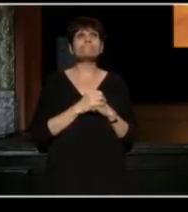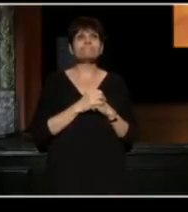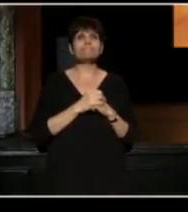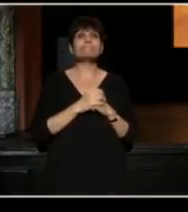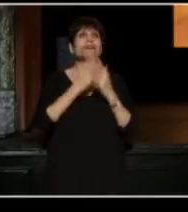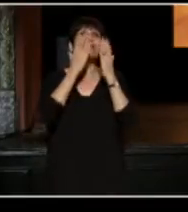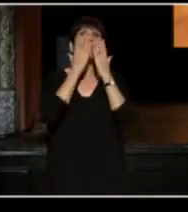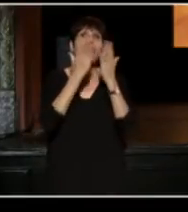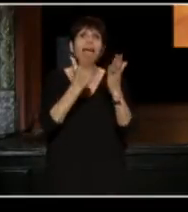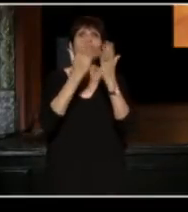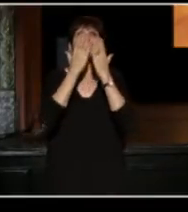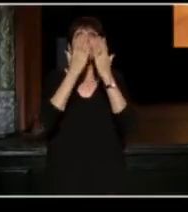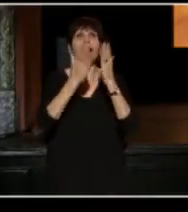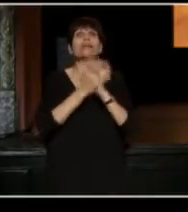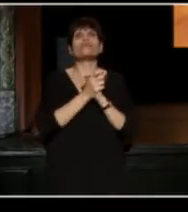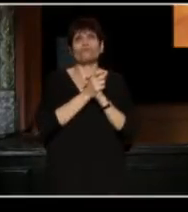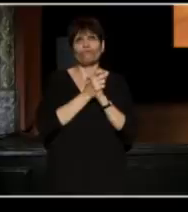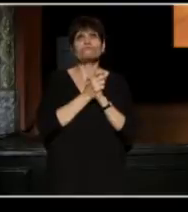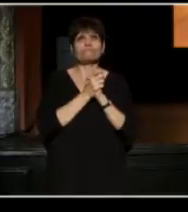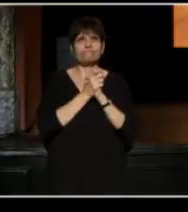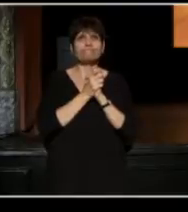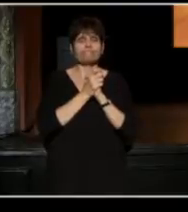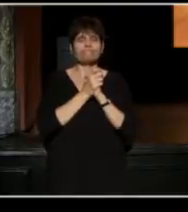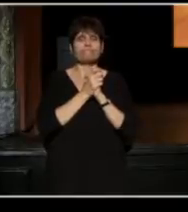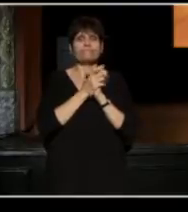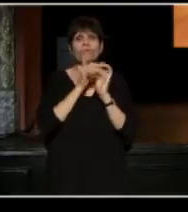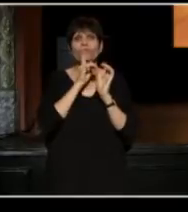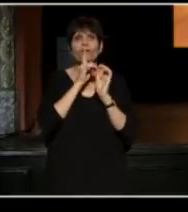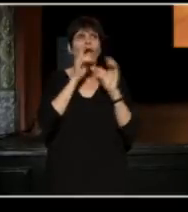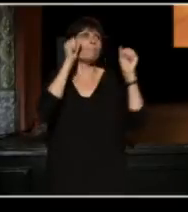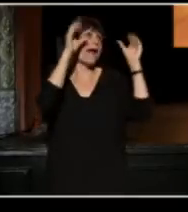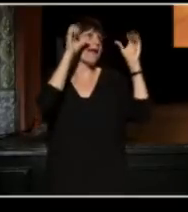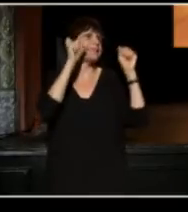Thank you guys. You're amazing. You're amazing. Thank you.